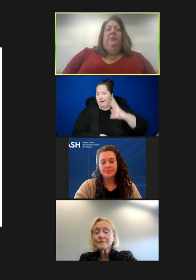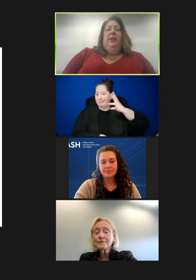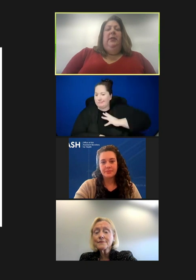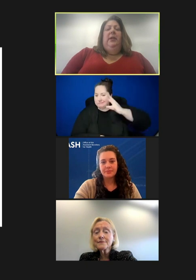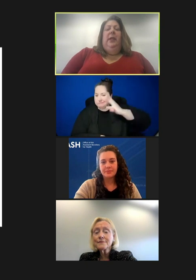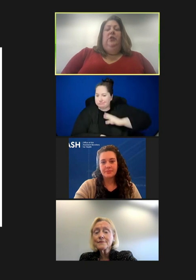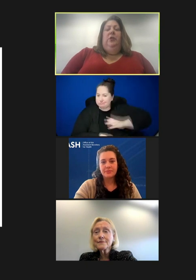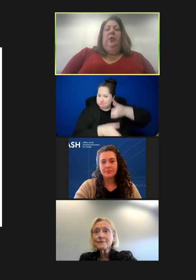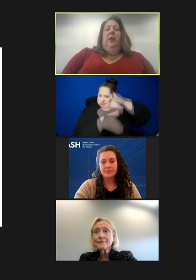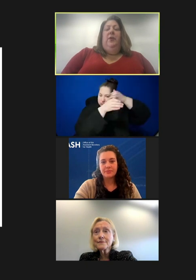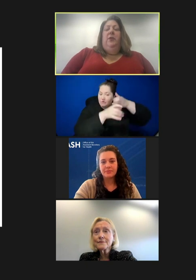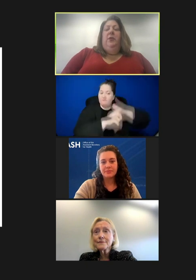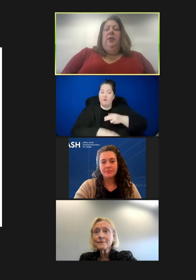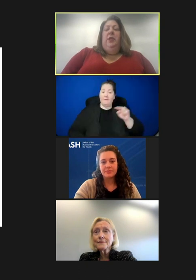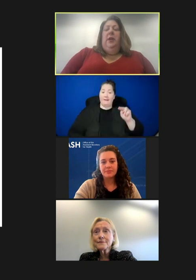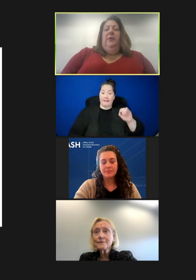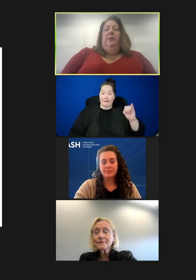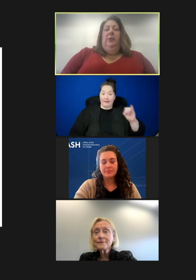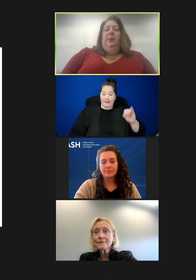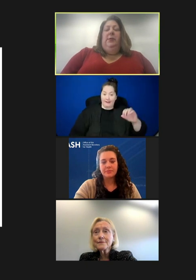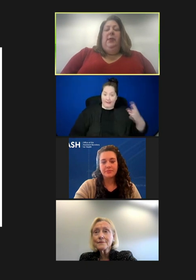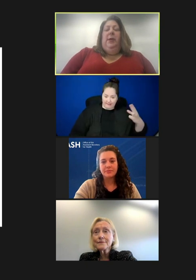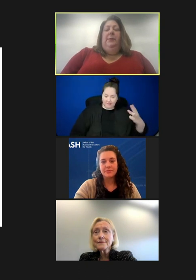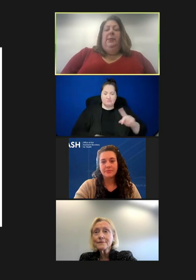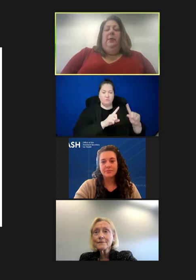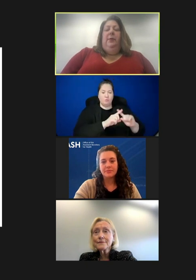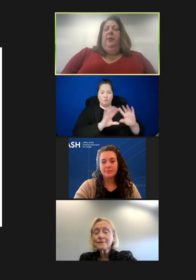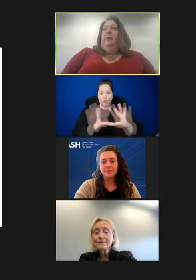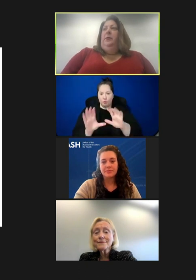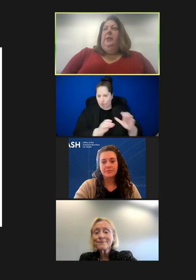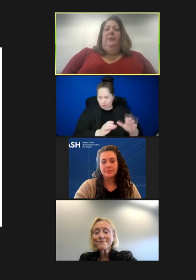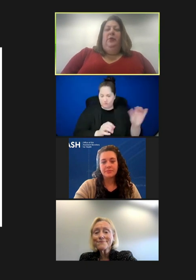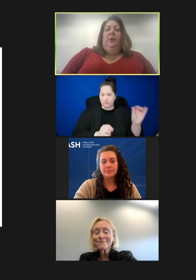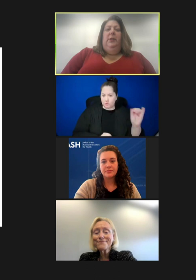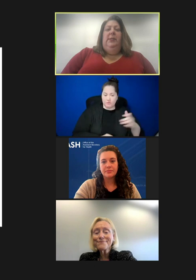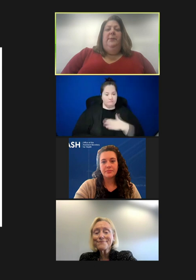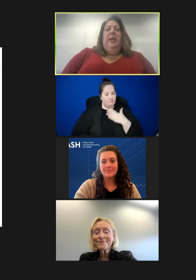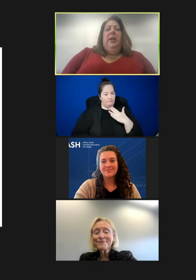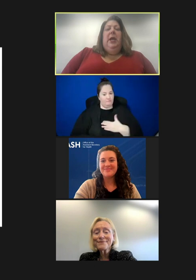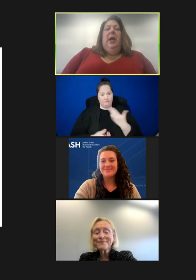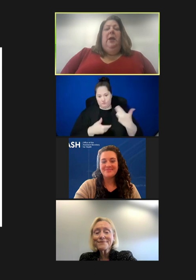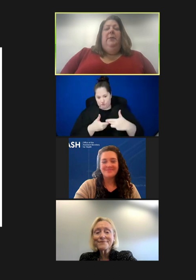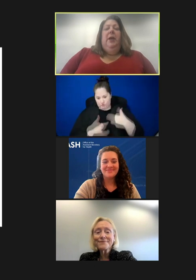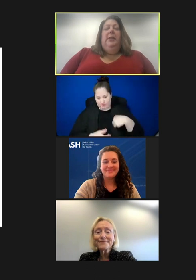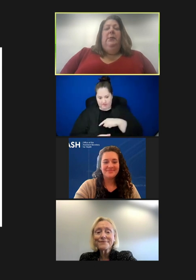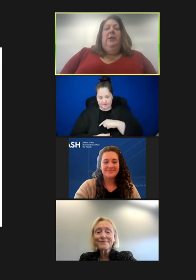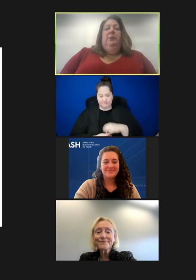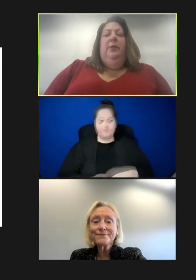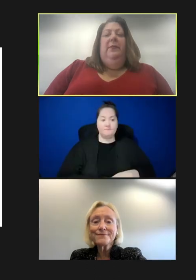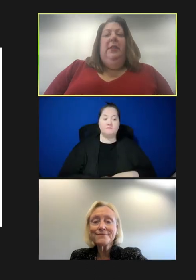the NIH and other groups. So, we're thrilled to have you join us. I also wanted to briefly